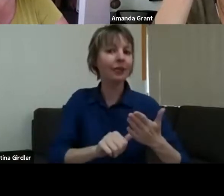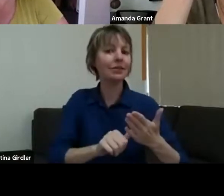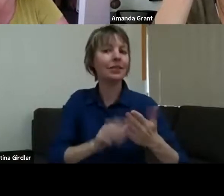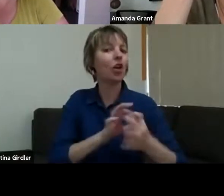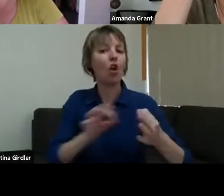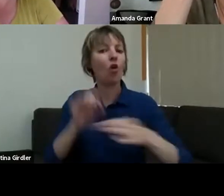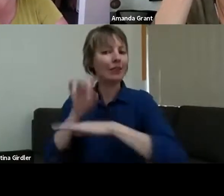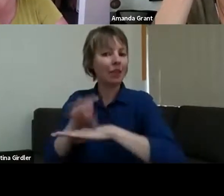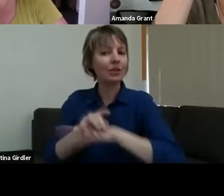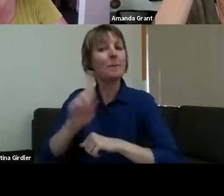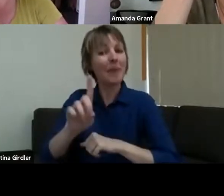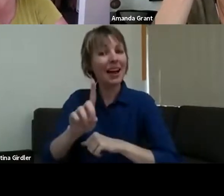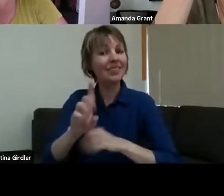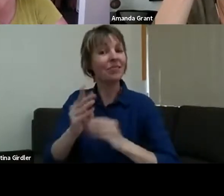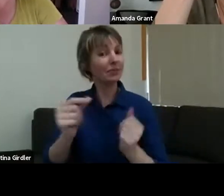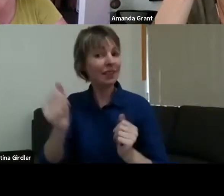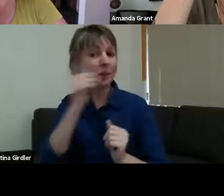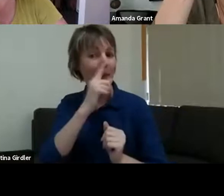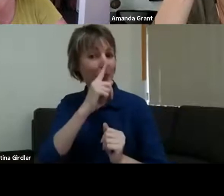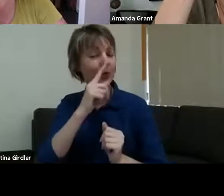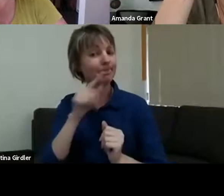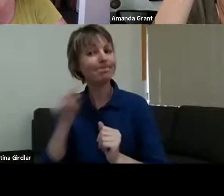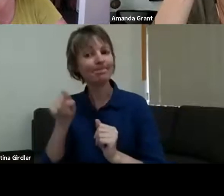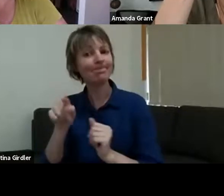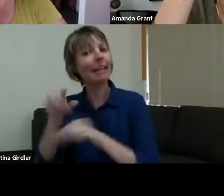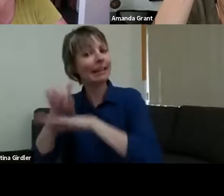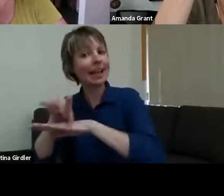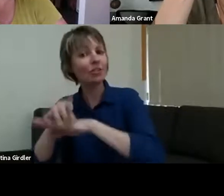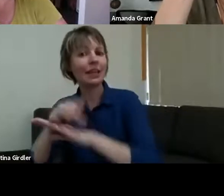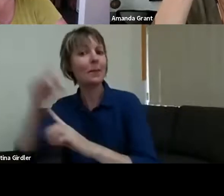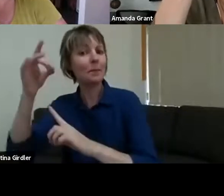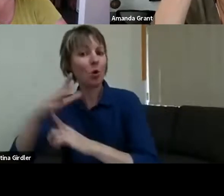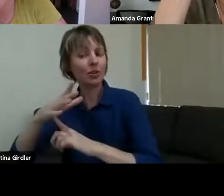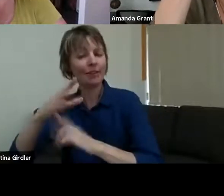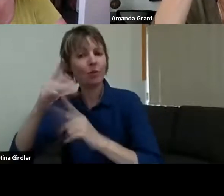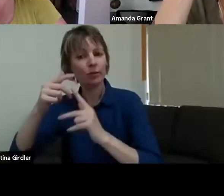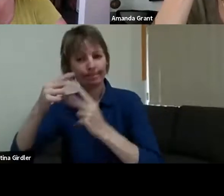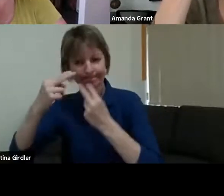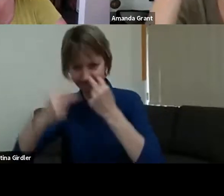realised that maybe there was something going on... >> AMANDA